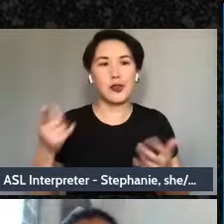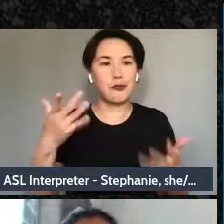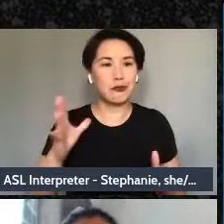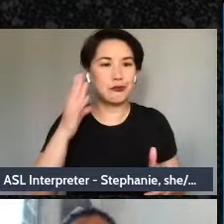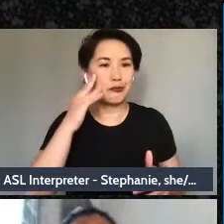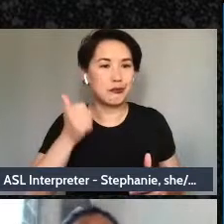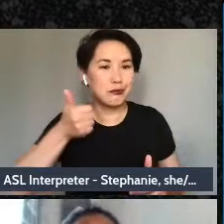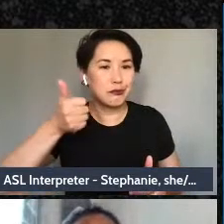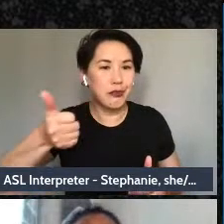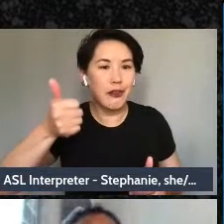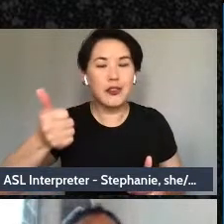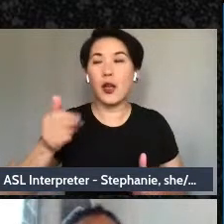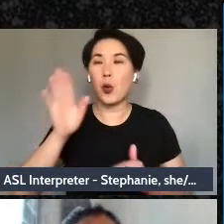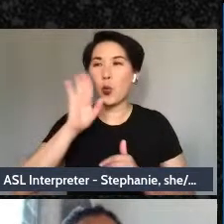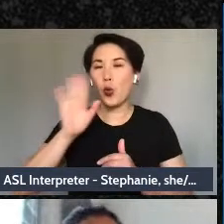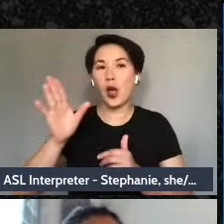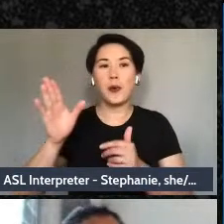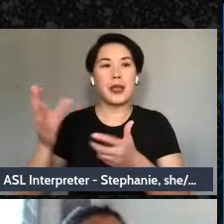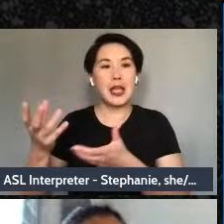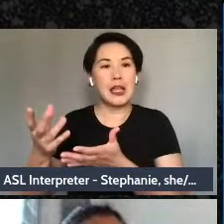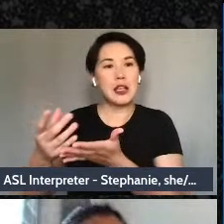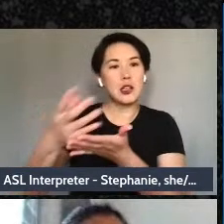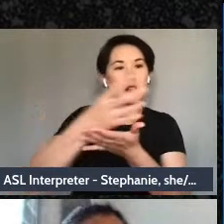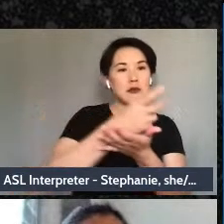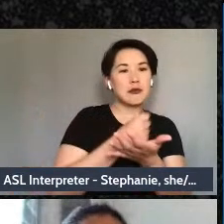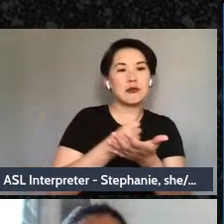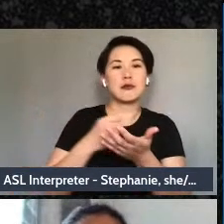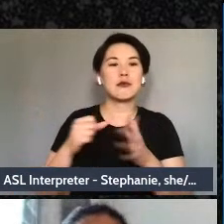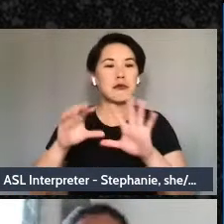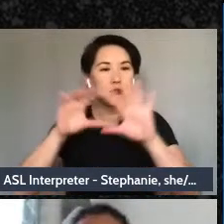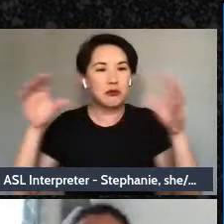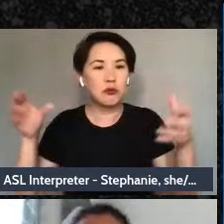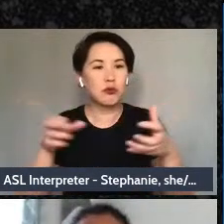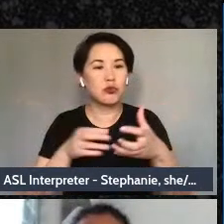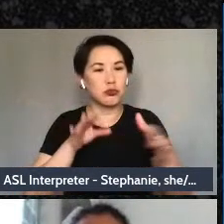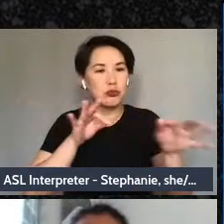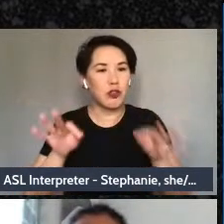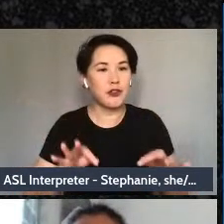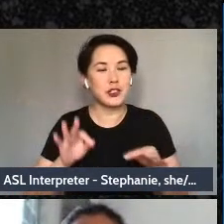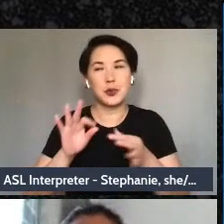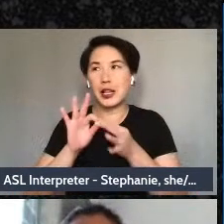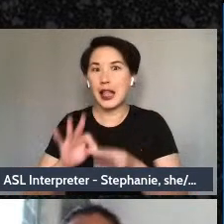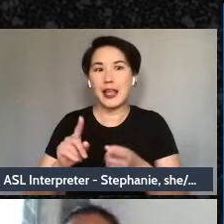a collective definition and understanding of it together for this activity. So,